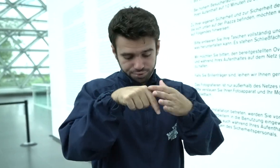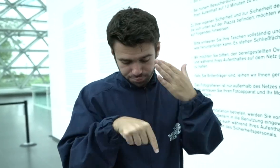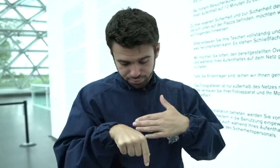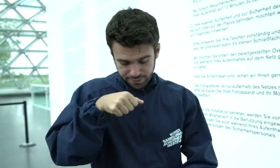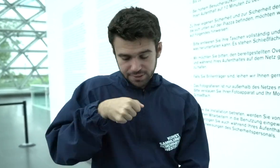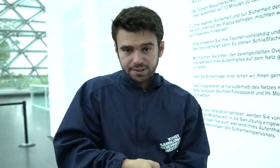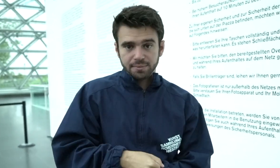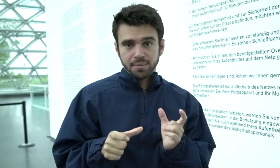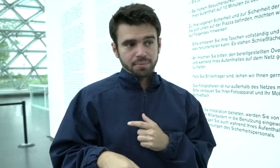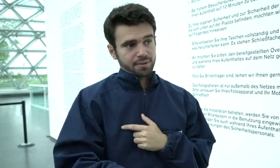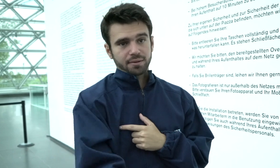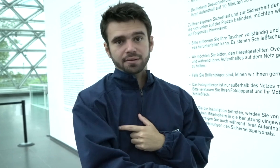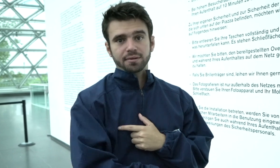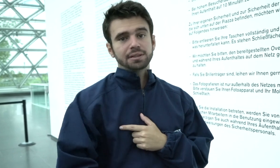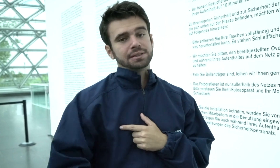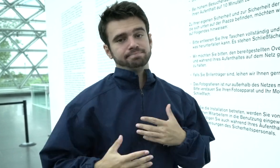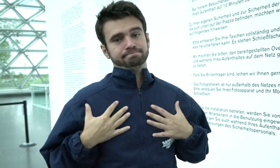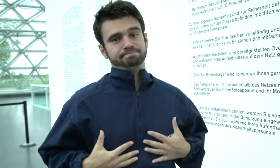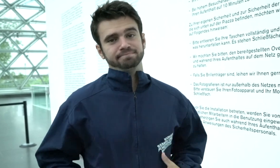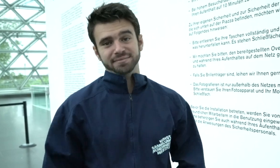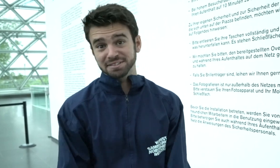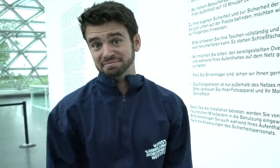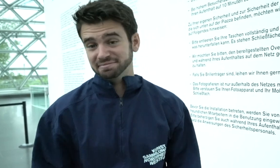It's the safety. People are walking under the spider web, so yeah.